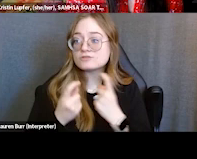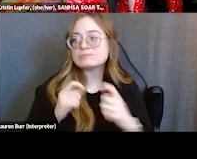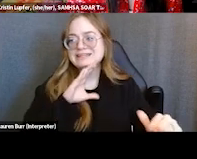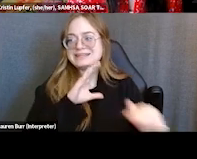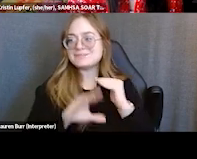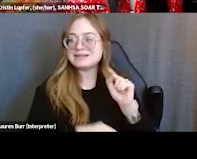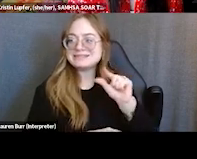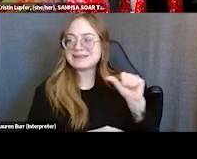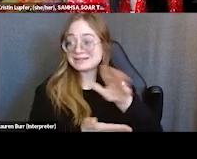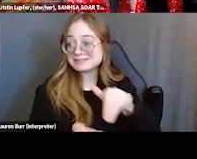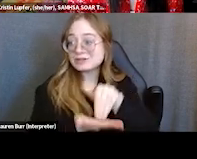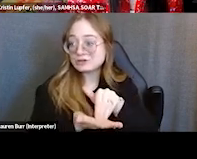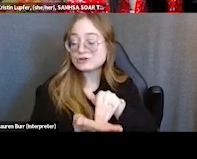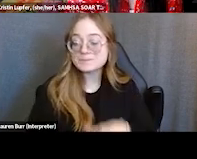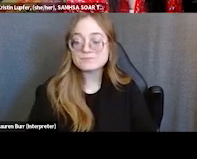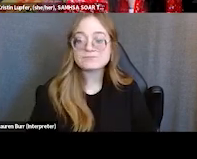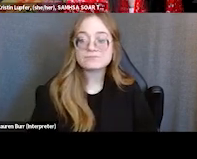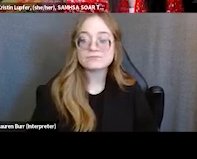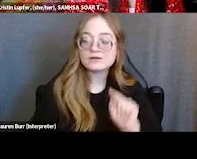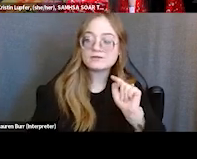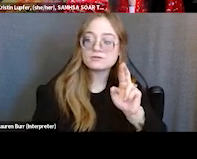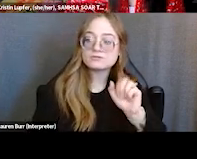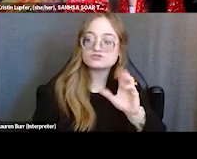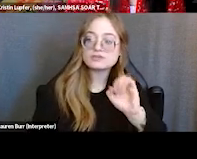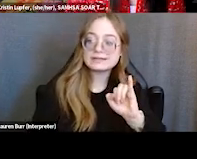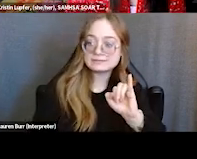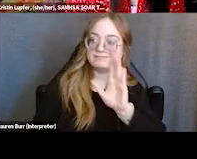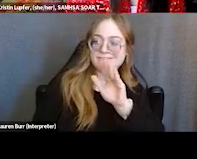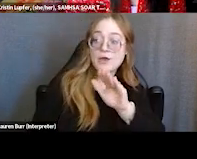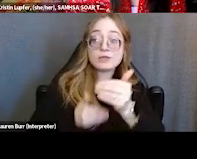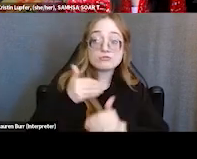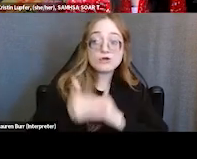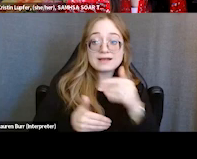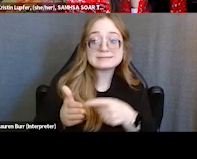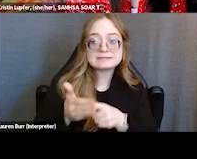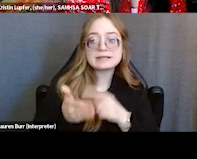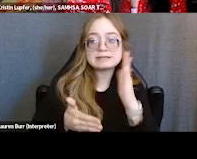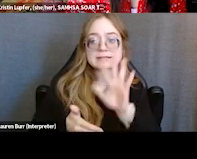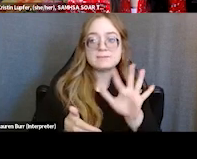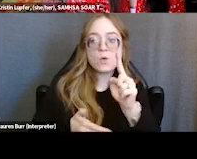And the process takes about a year so I've already gotten the person usually approved set up